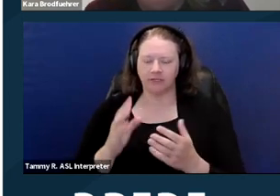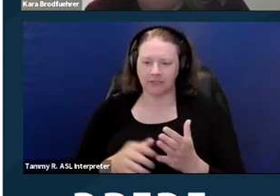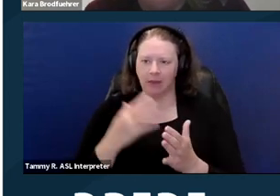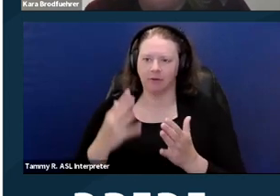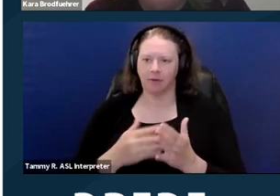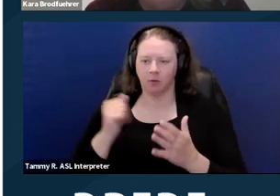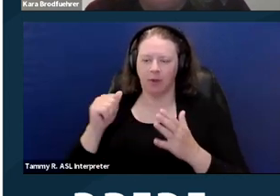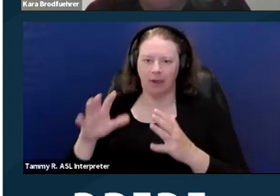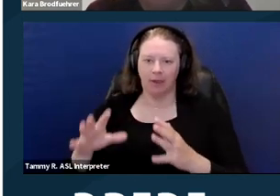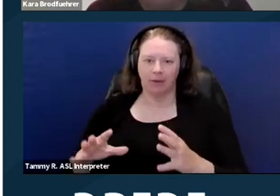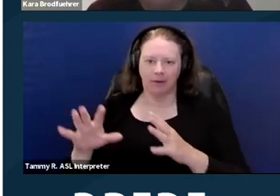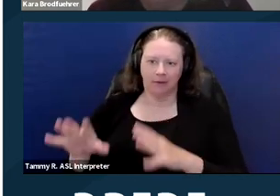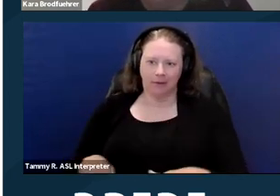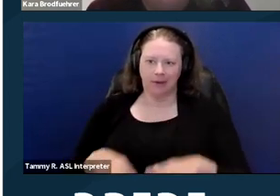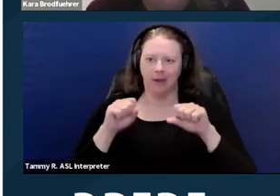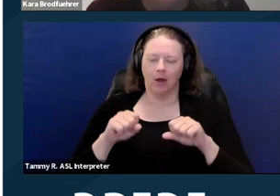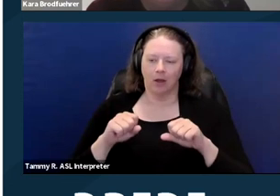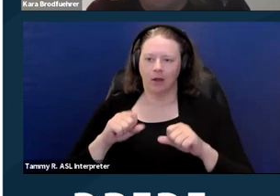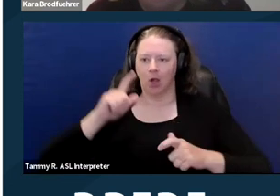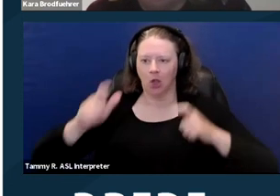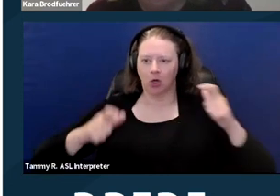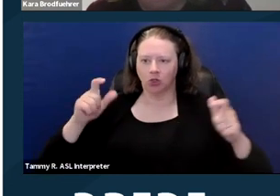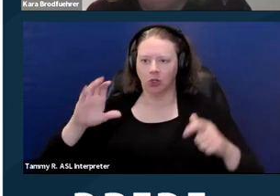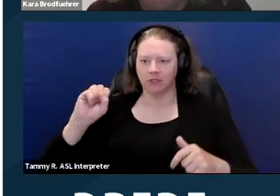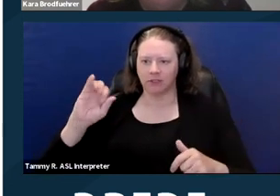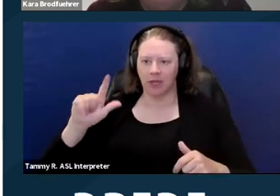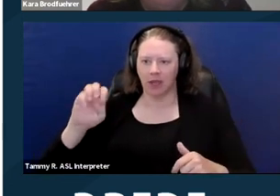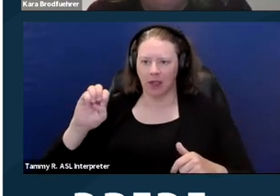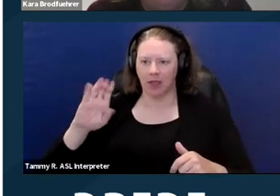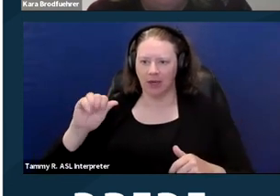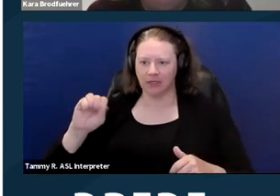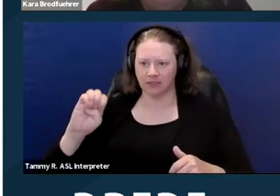and it's usually a case that's like a larger scale. So something we think is impacting a lot of people.